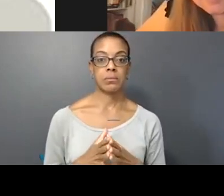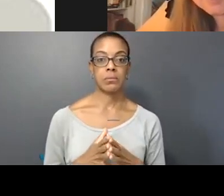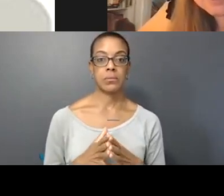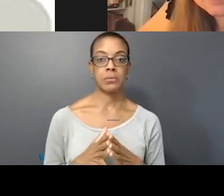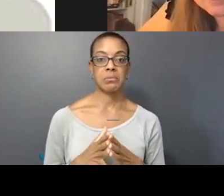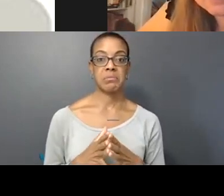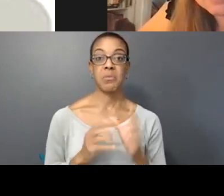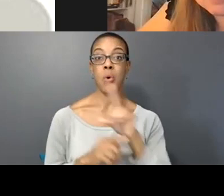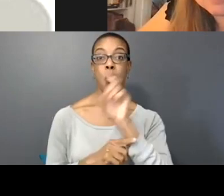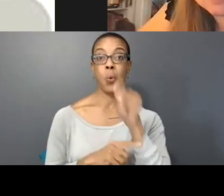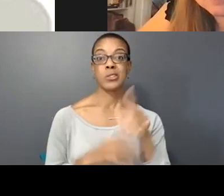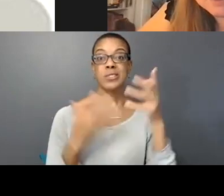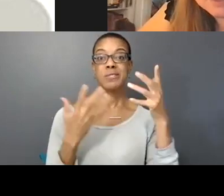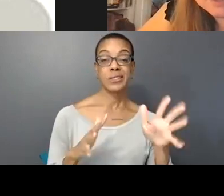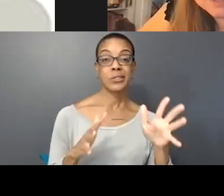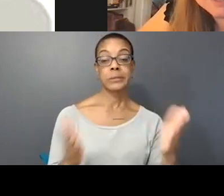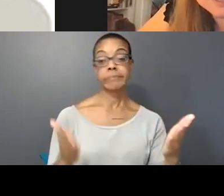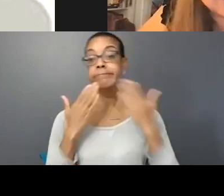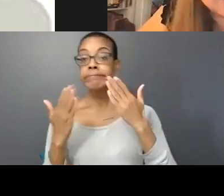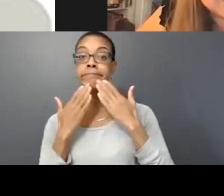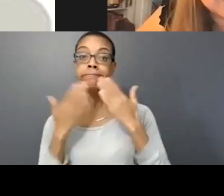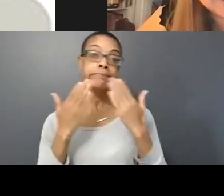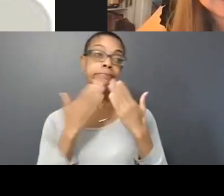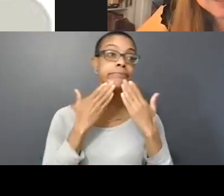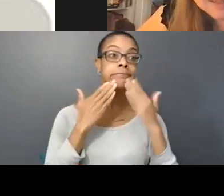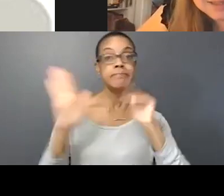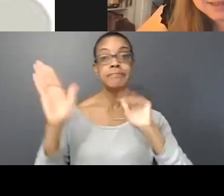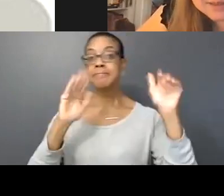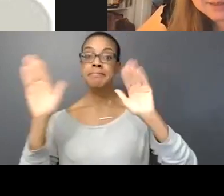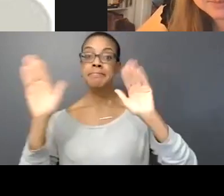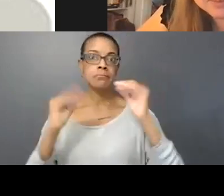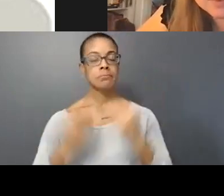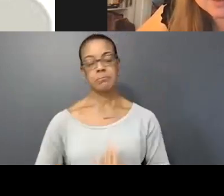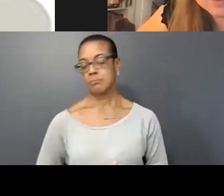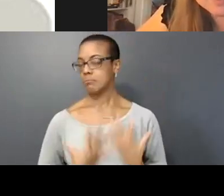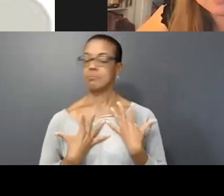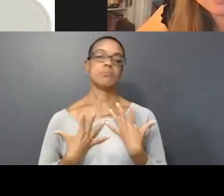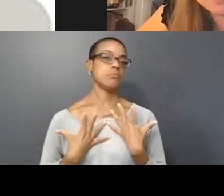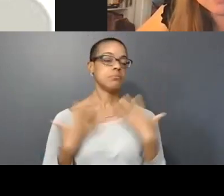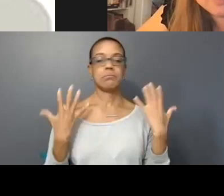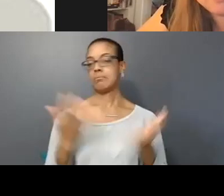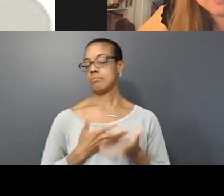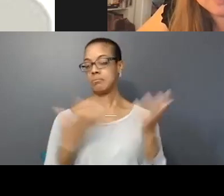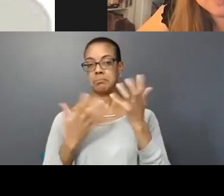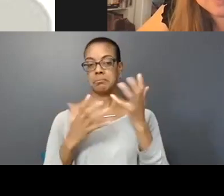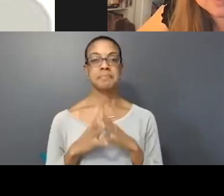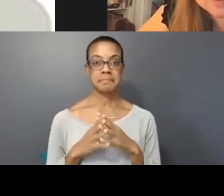of comments about being very inspired. It was truly a very inspiring chat and sharing.